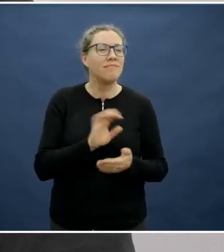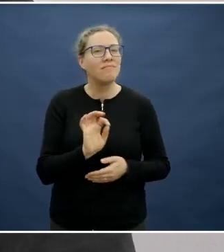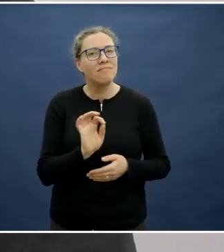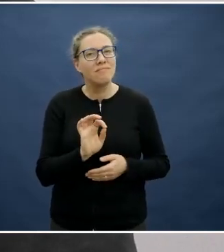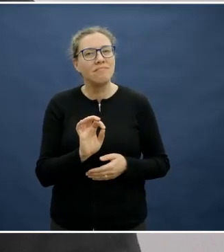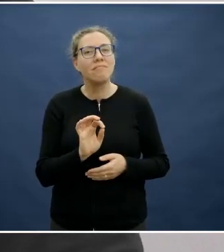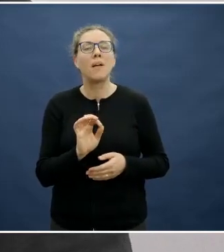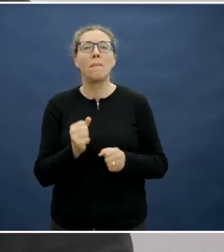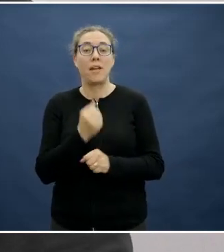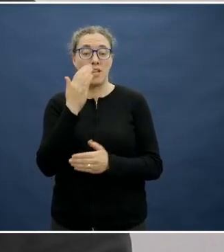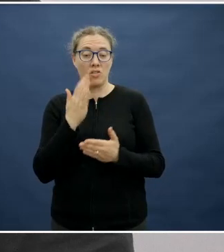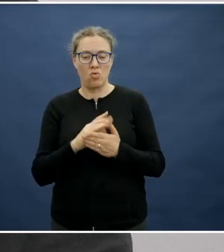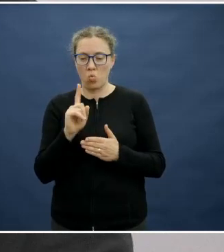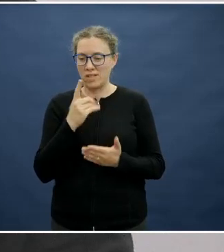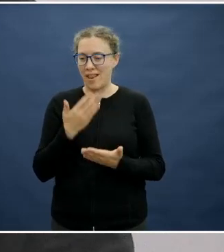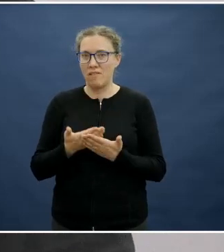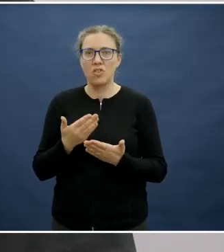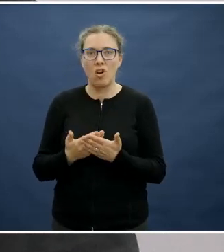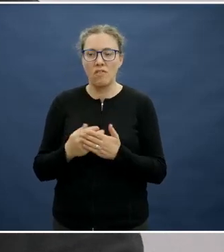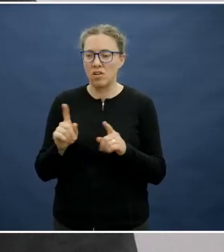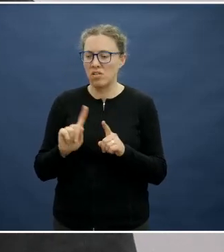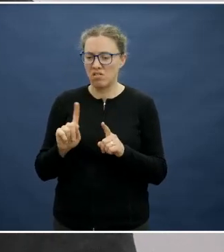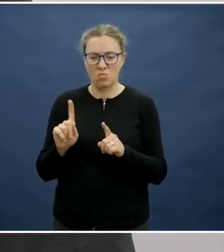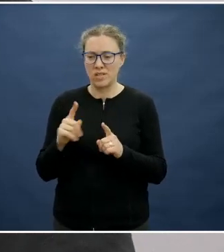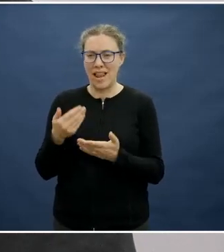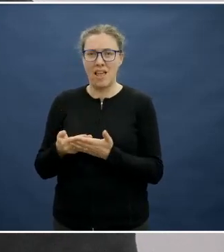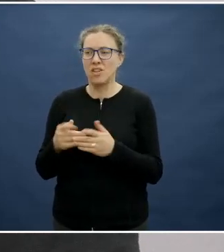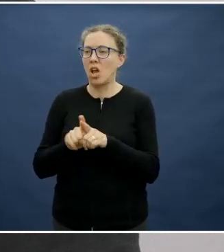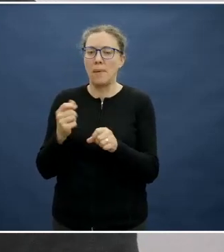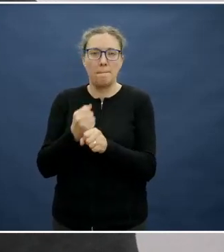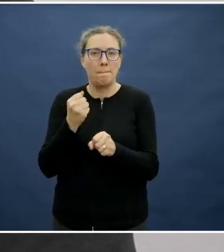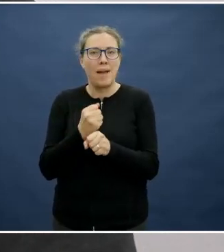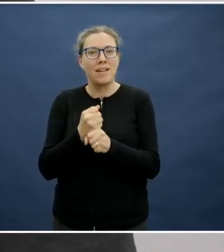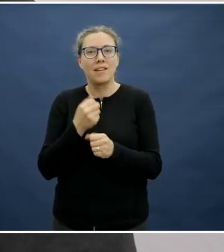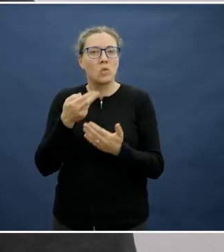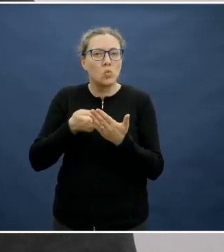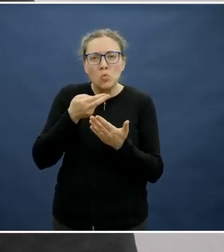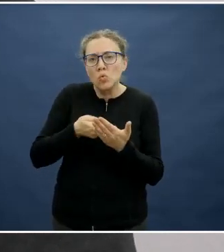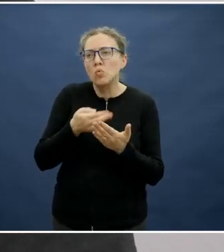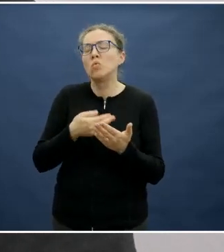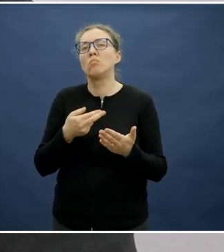using the odd ends of carrots and onions to make your own stocks. Trying not to waste anything is really important too.